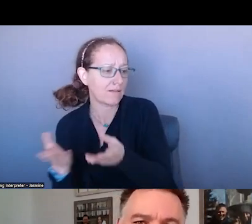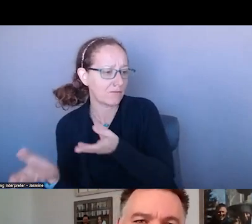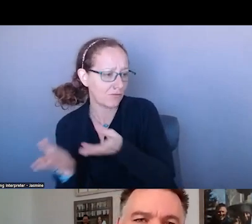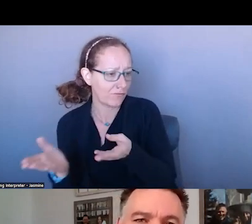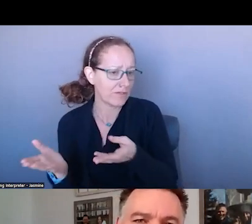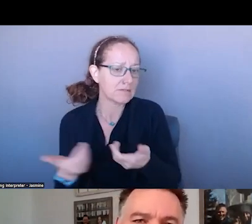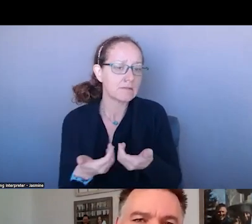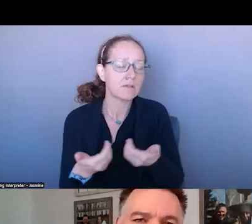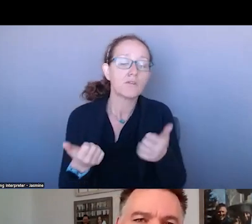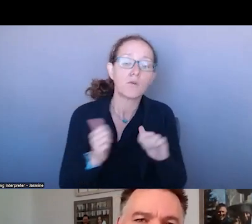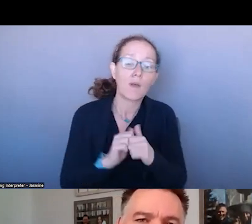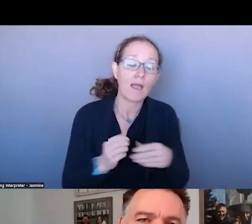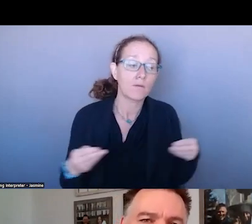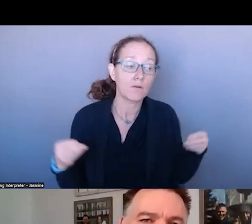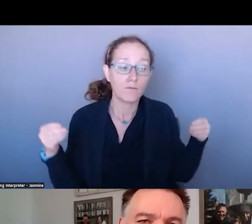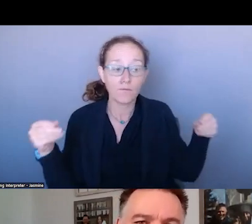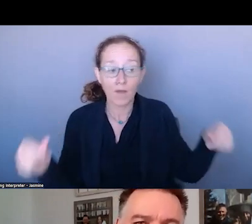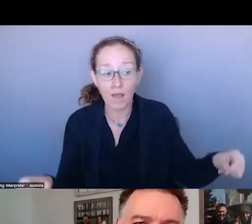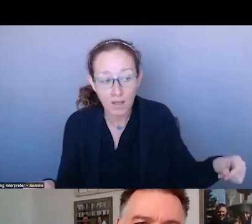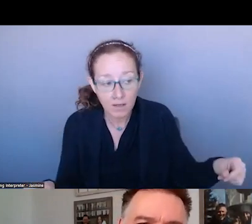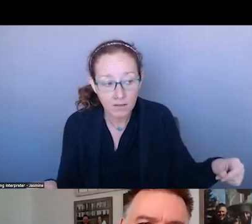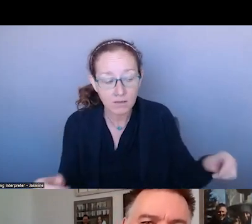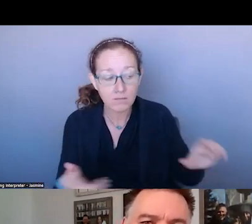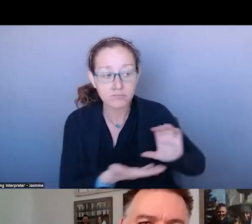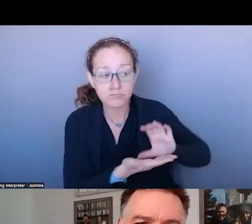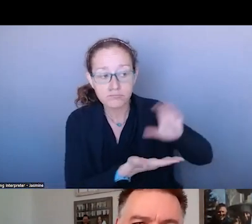FUND IT AND THOSE THINGS, ONE OF THE WAYS IS YOU ARE GOING TO BE